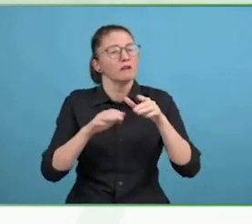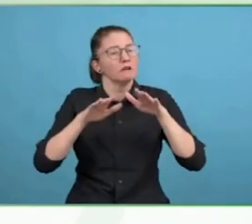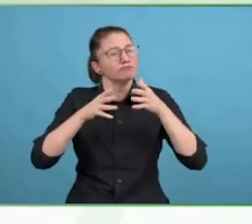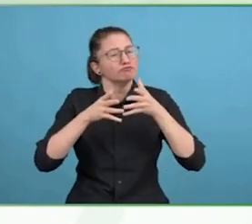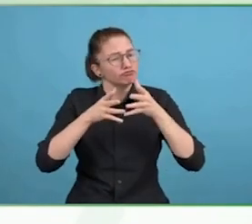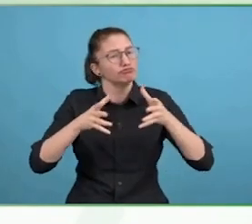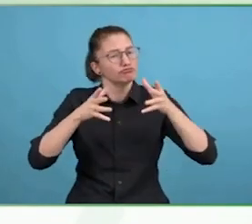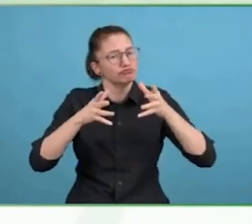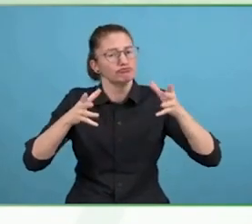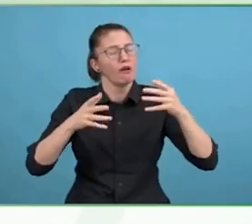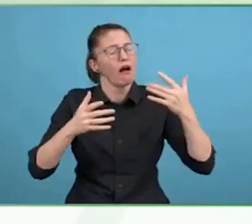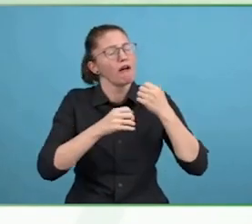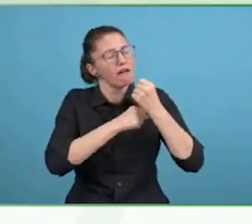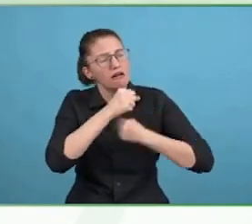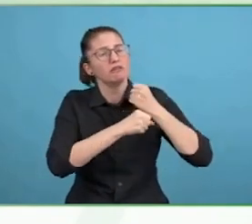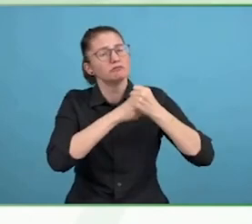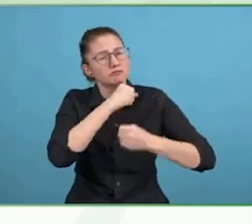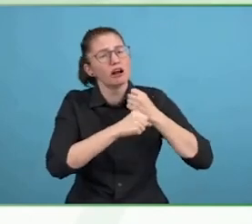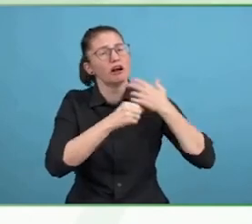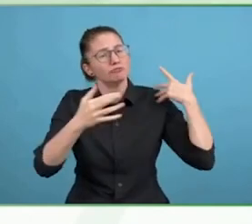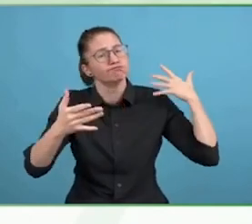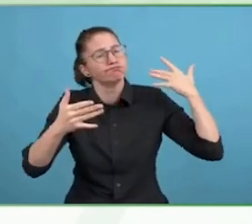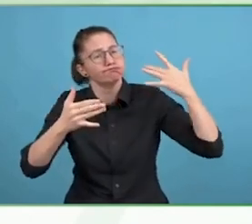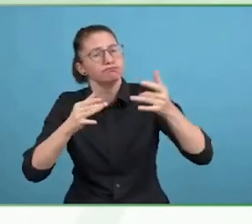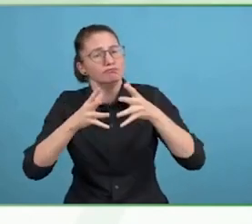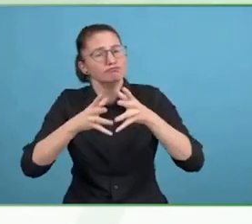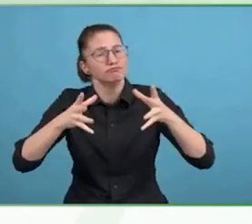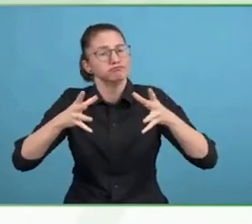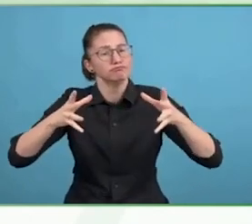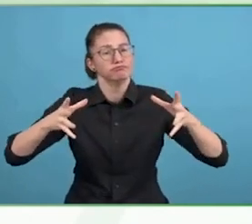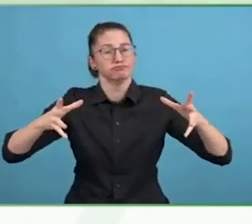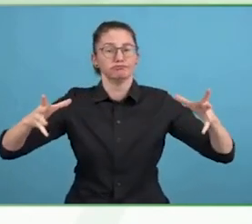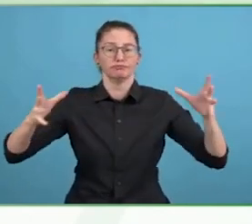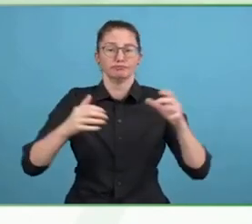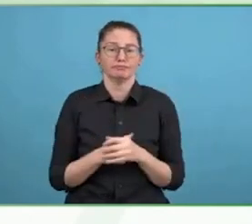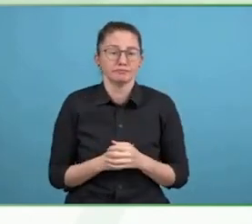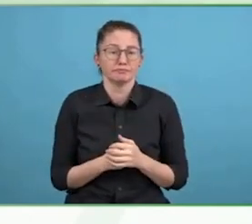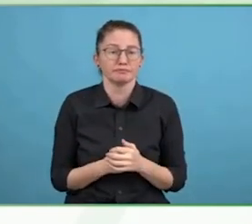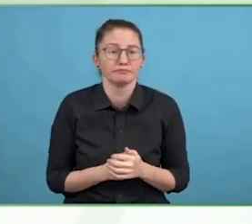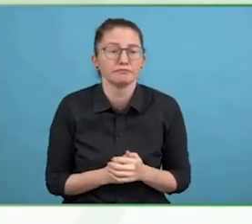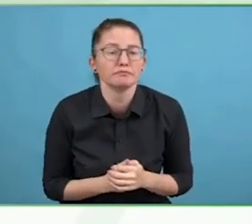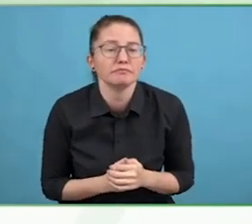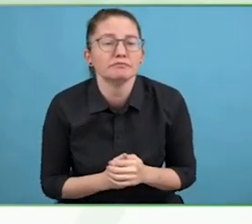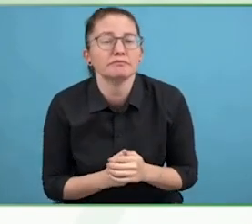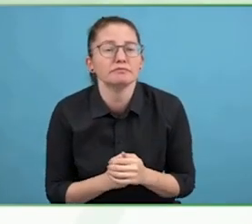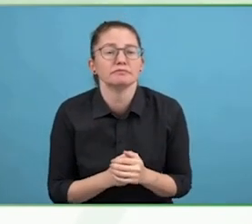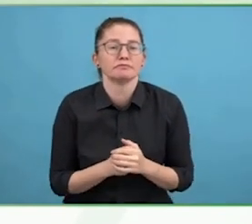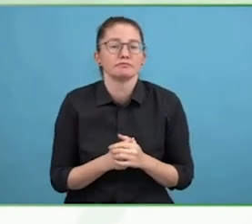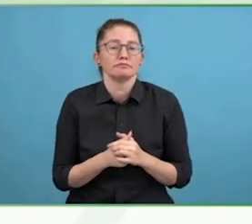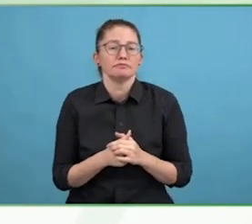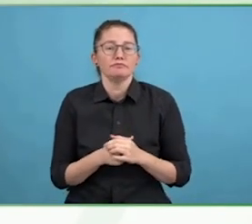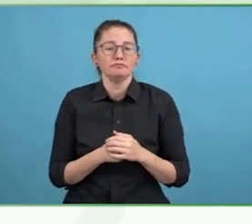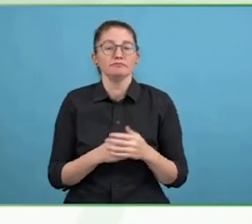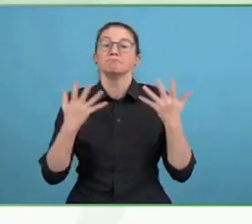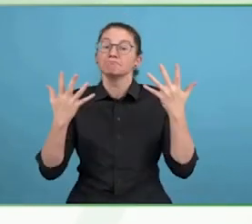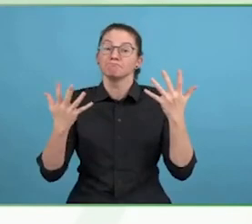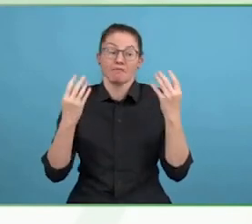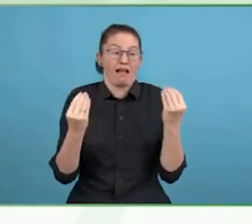Enter Generation Valuable, a new initiative that is about building